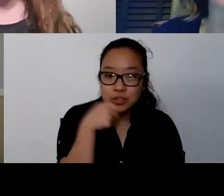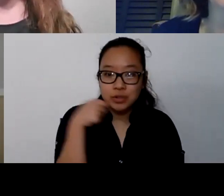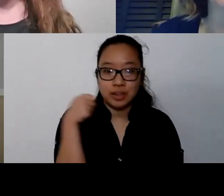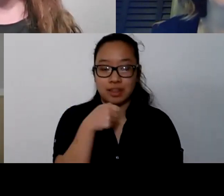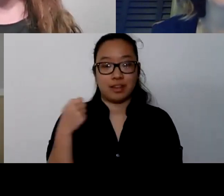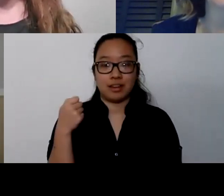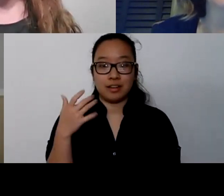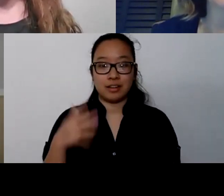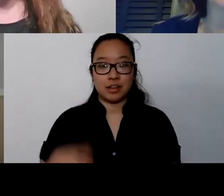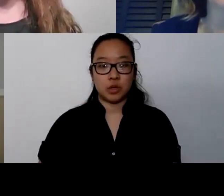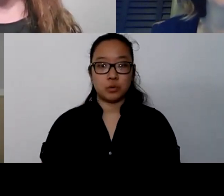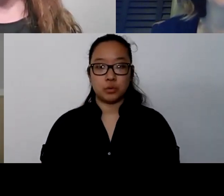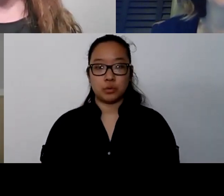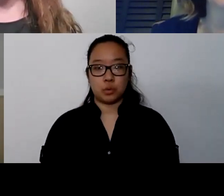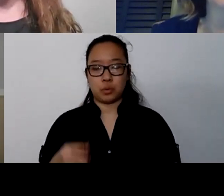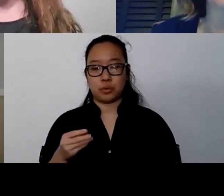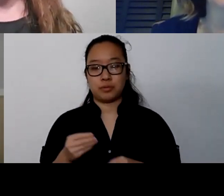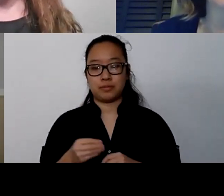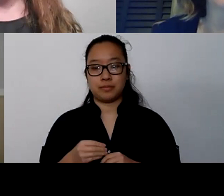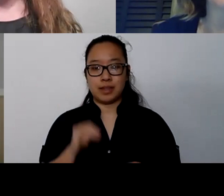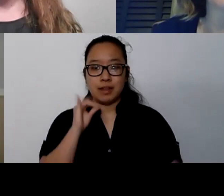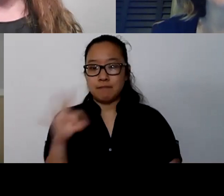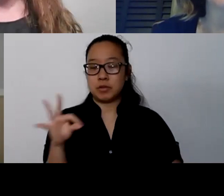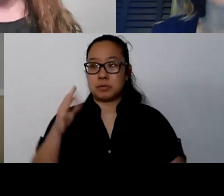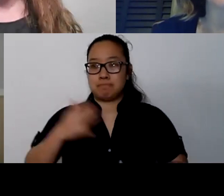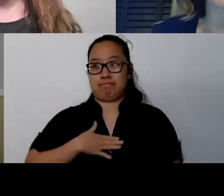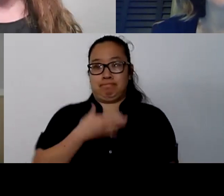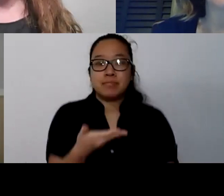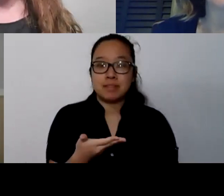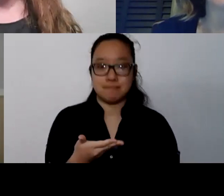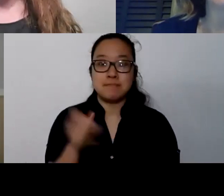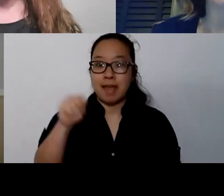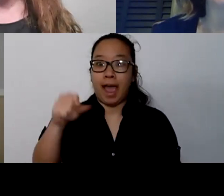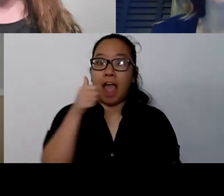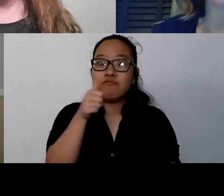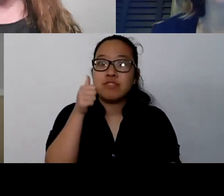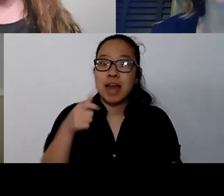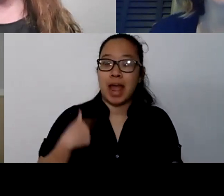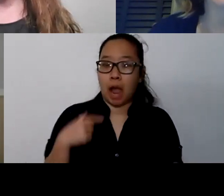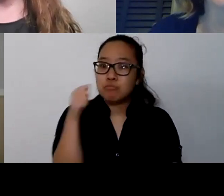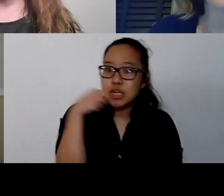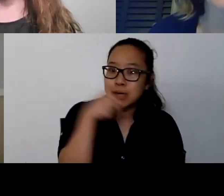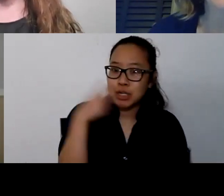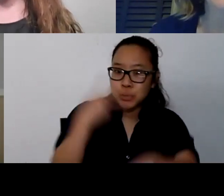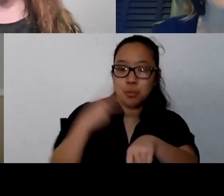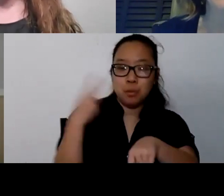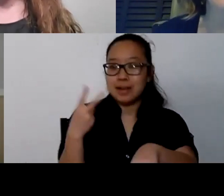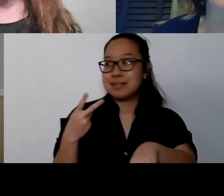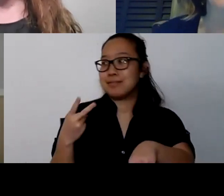for saying that's an important part of your routine. And if anything, they might judge you if you didn't. And then we have professional care as well.